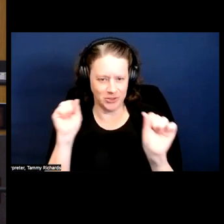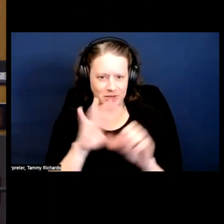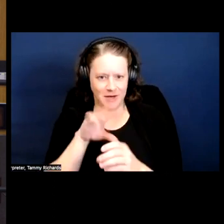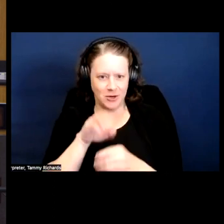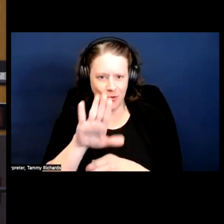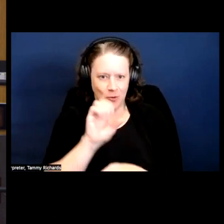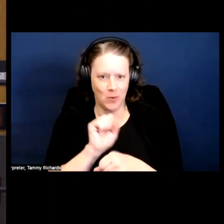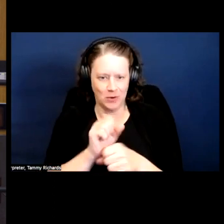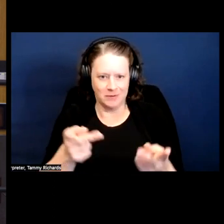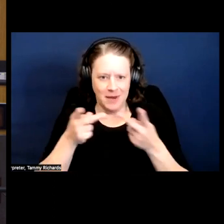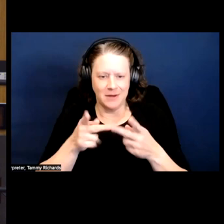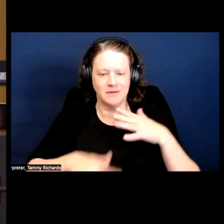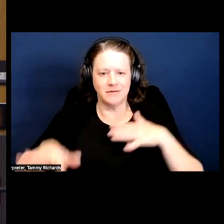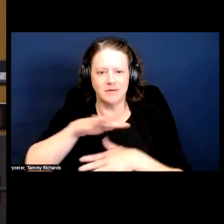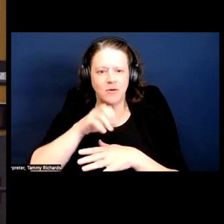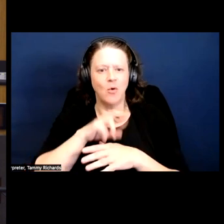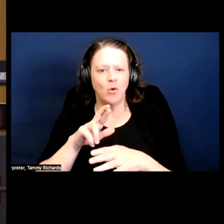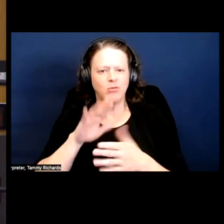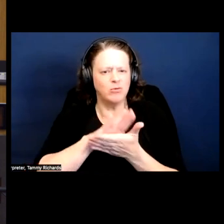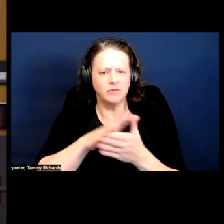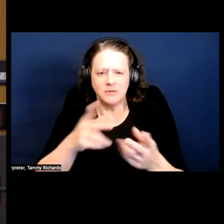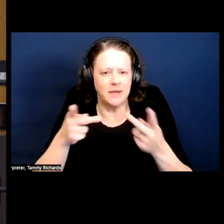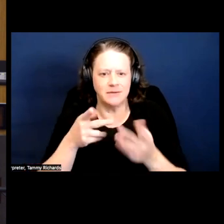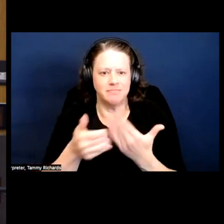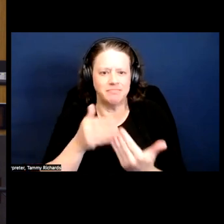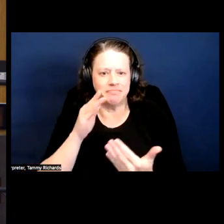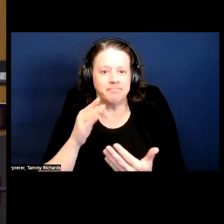school space. Just take it wherever you can; yeah.